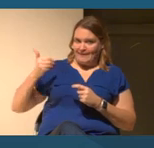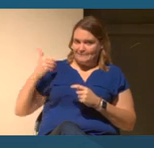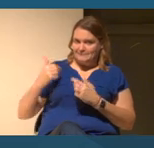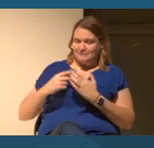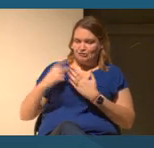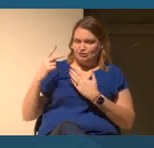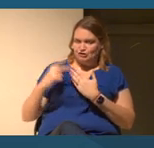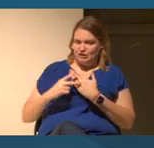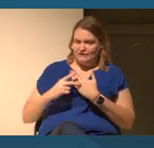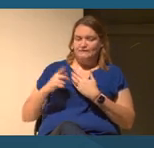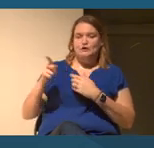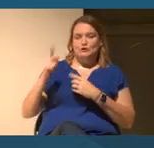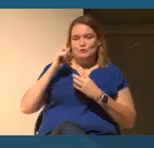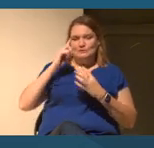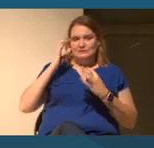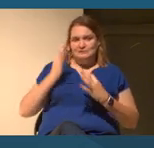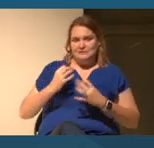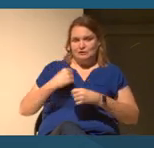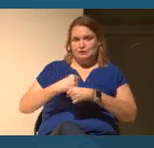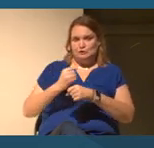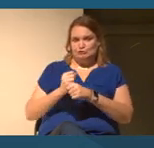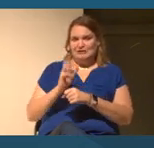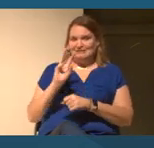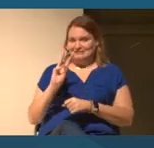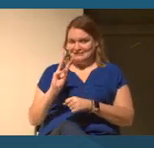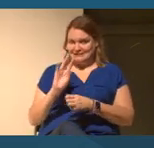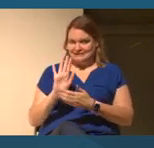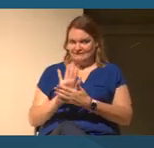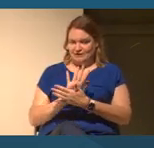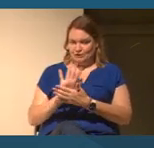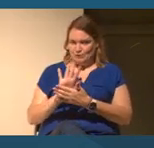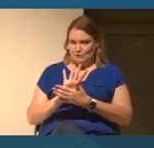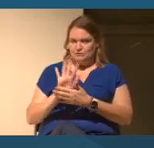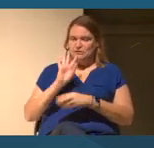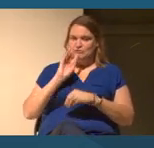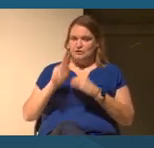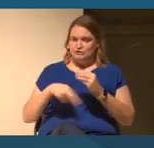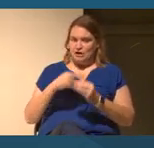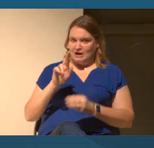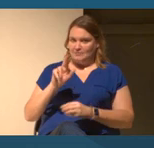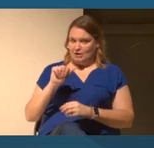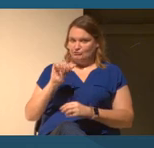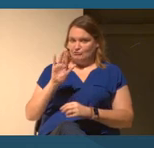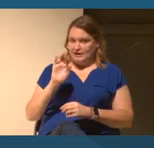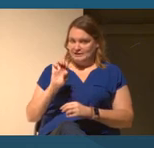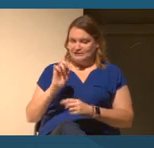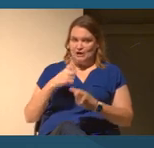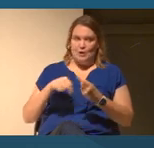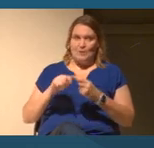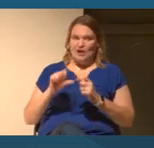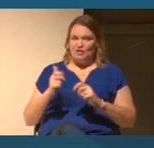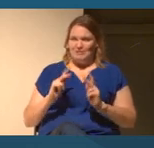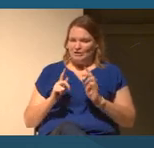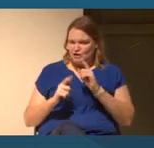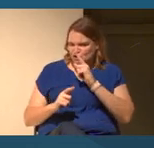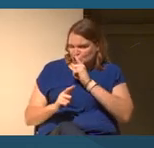six videos that talk about race at a time when everybody else is saying don't talk about